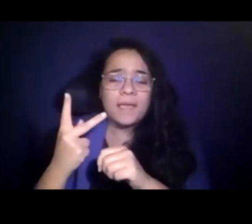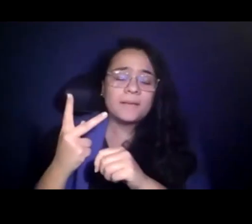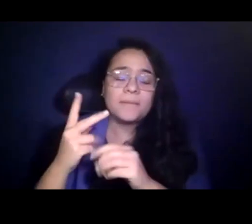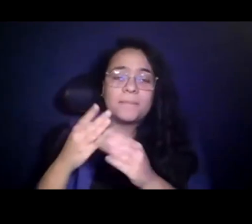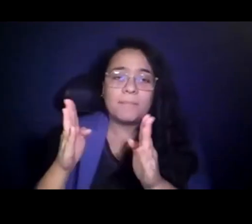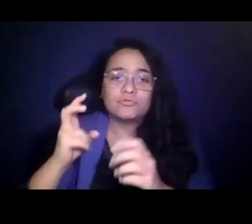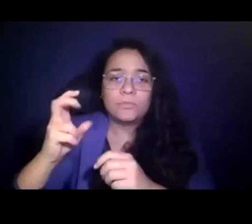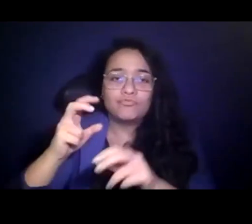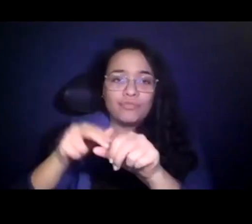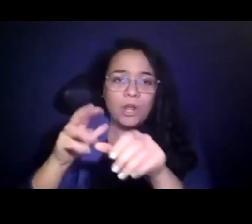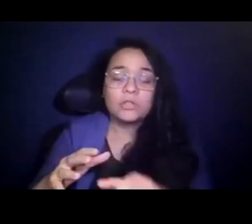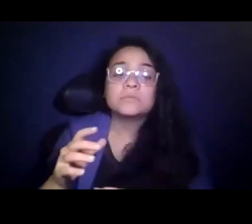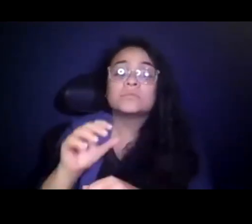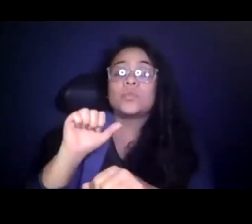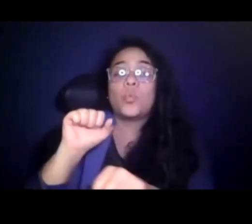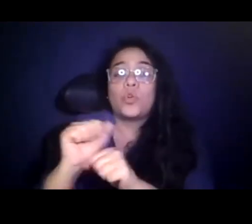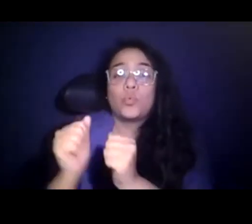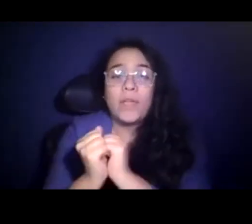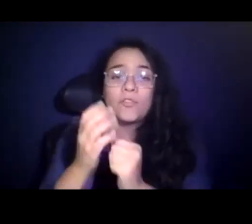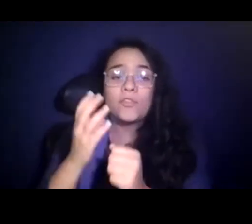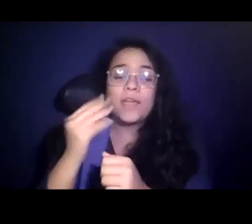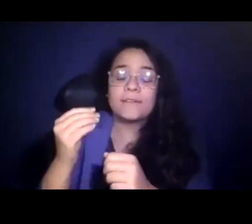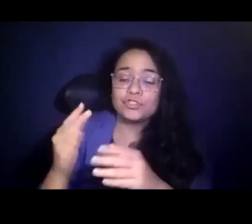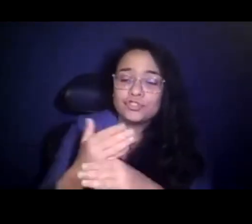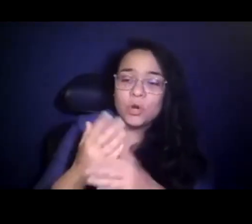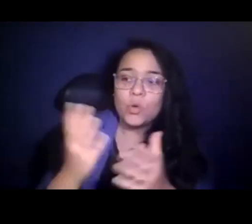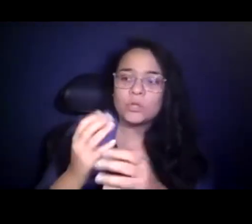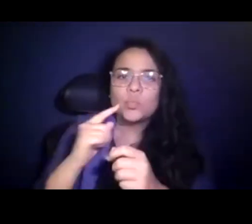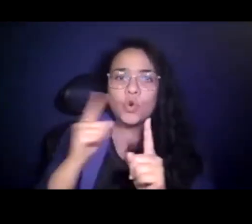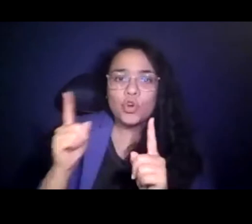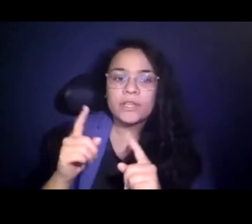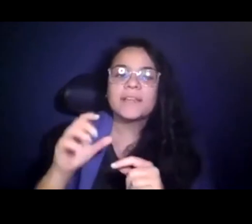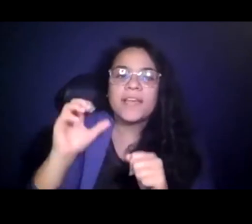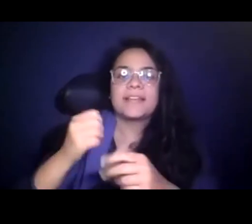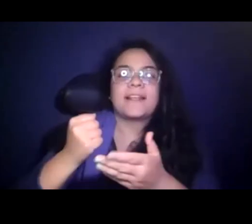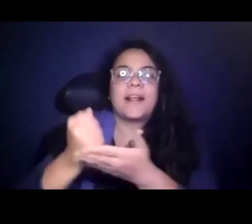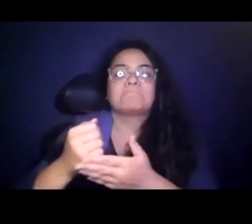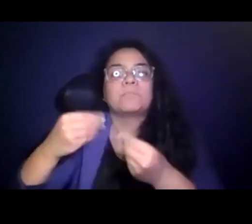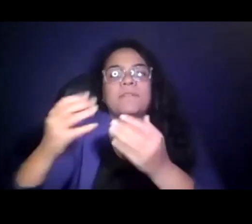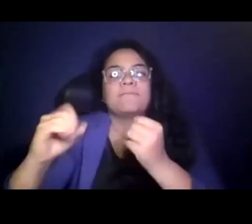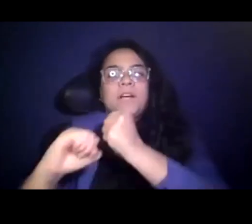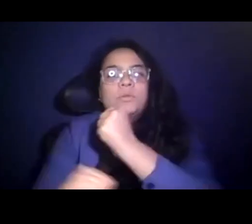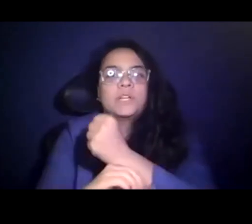15:27:18 Working together and sharing what is working, we can lay the foundation to build back better that ridership.